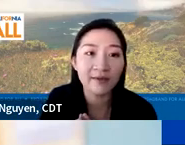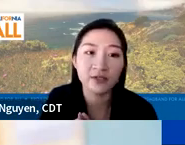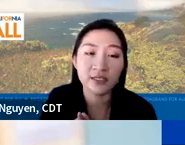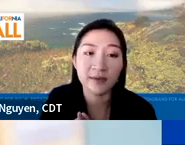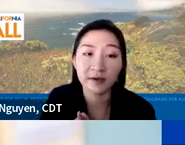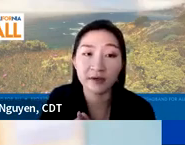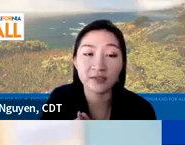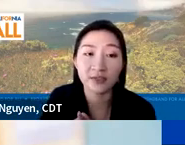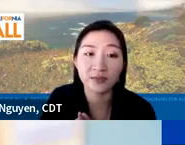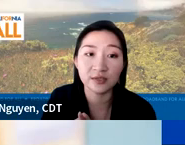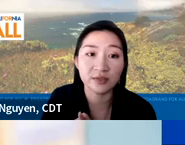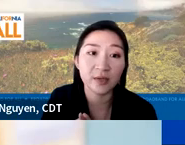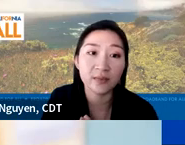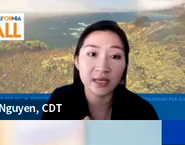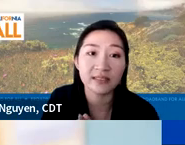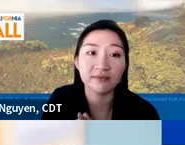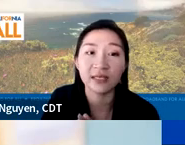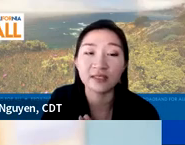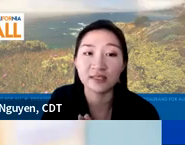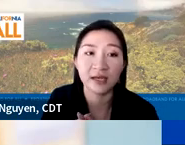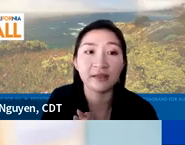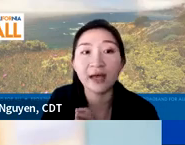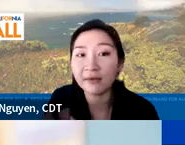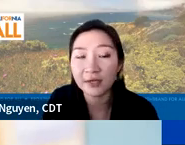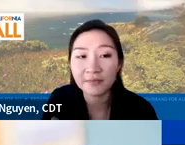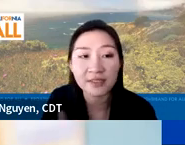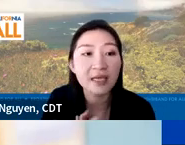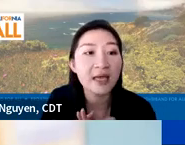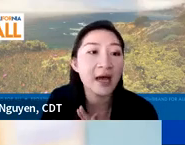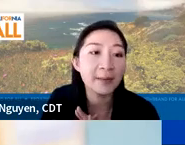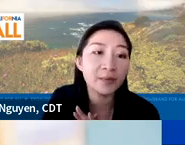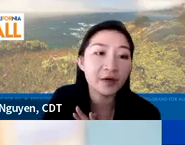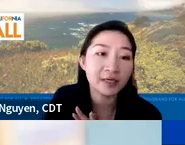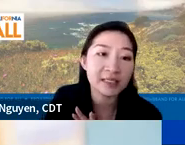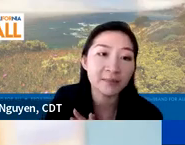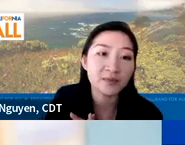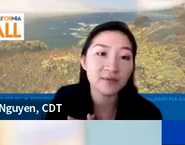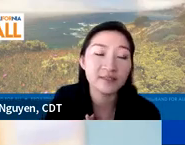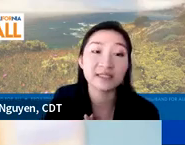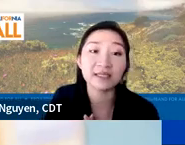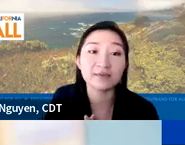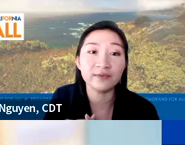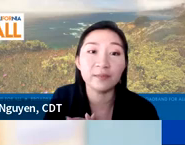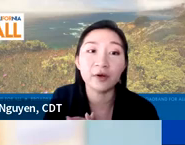of have addressed barriers to equity as it relates to all outcomes. What are examples of successful